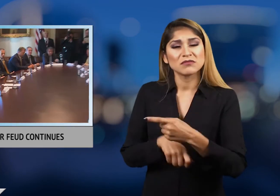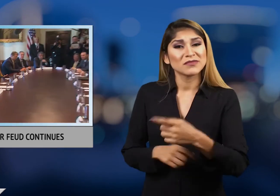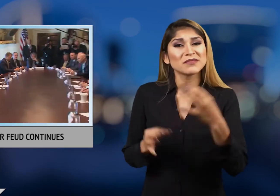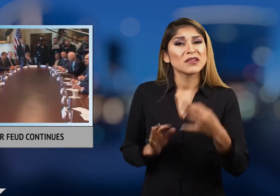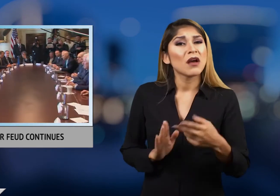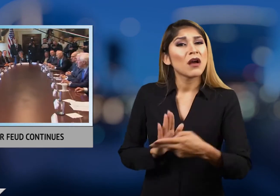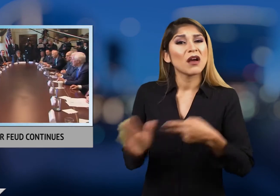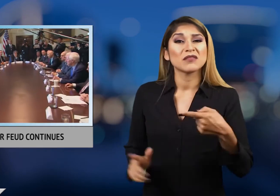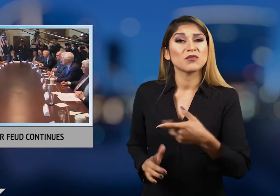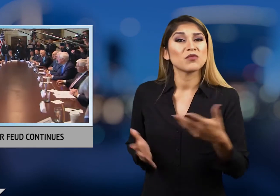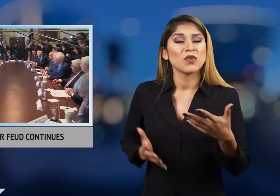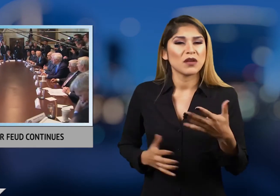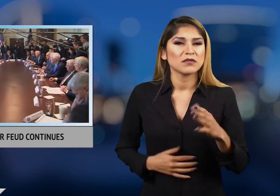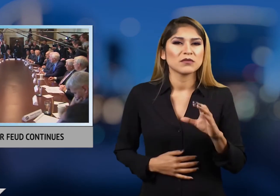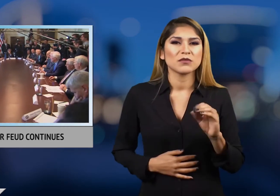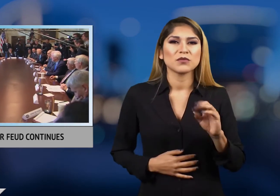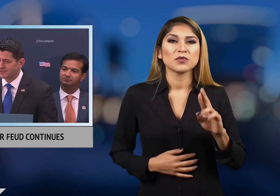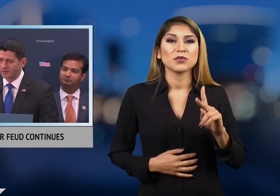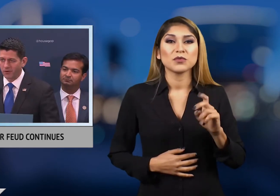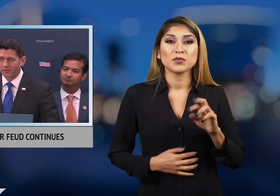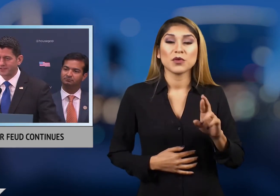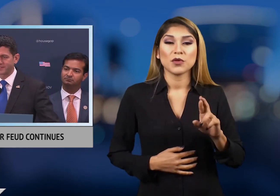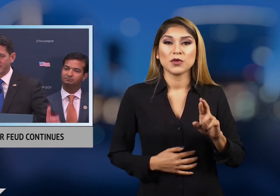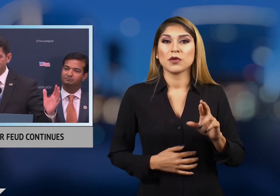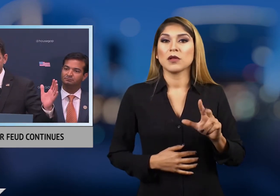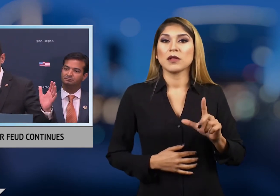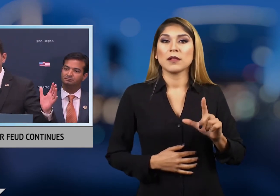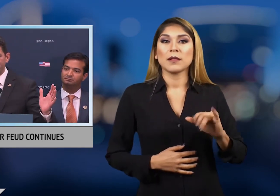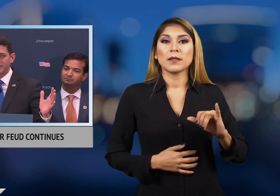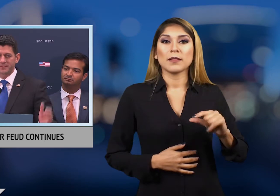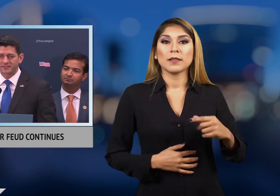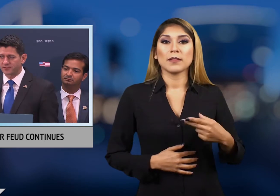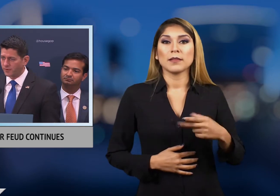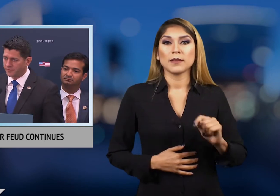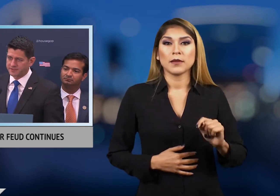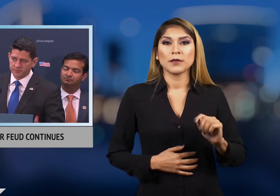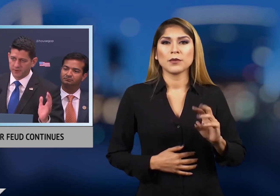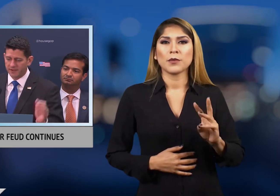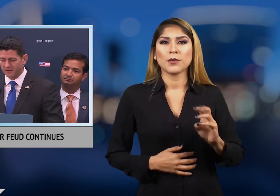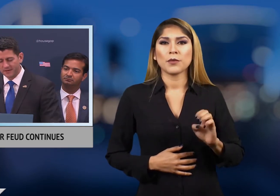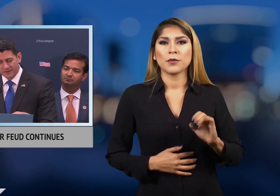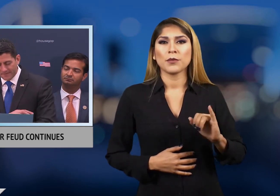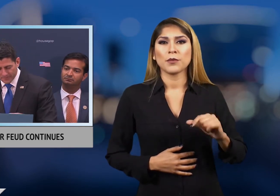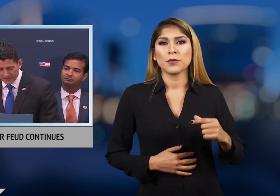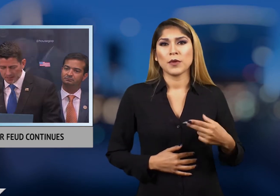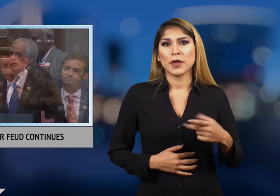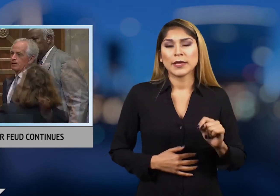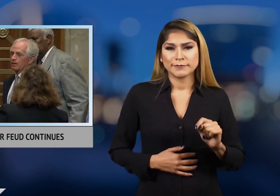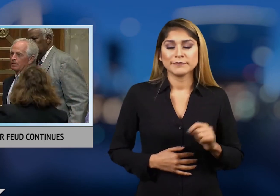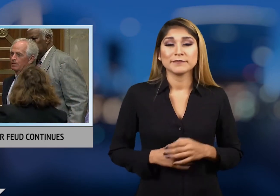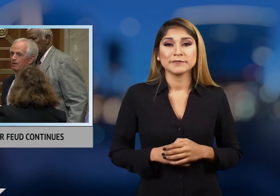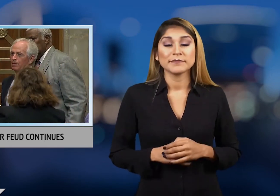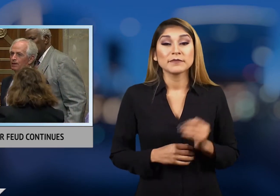He called Corker a lightweight.